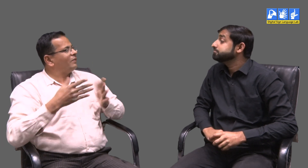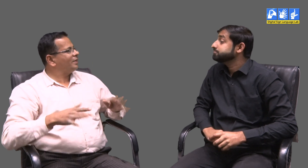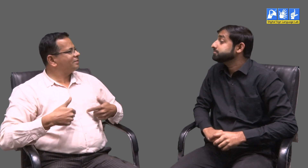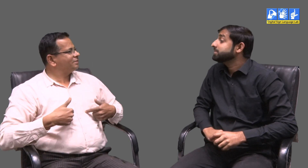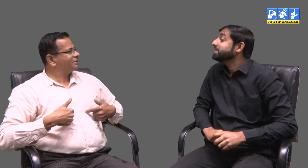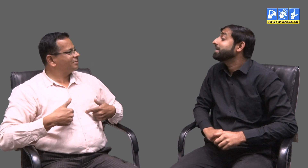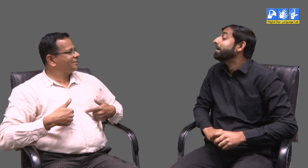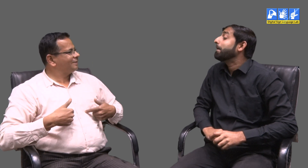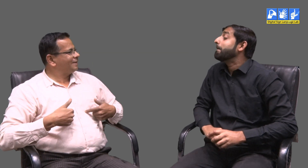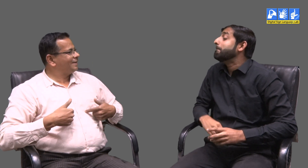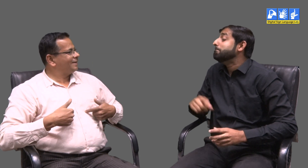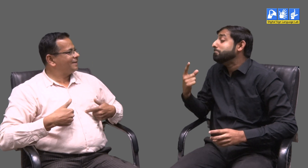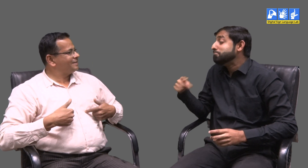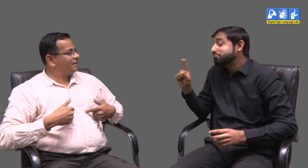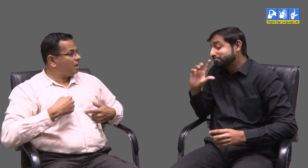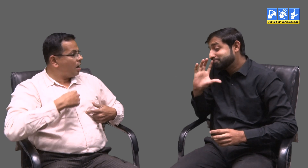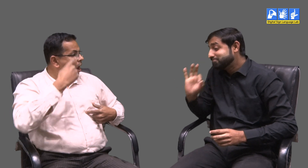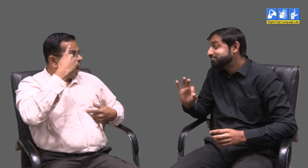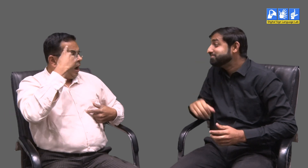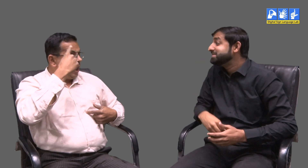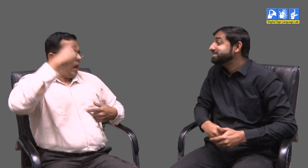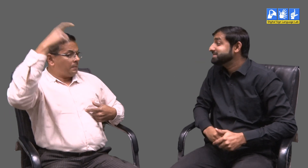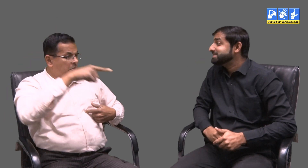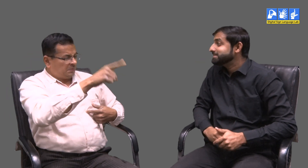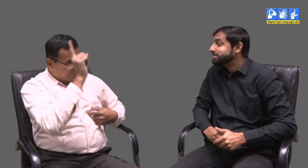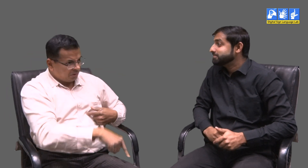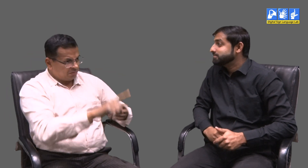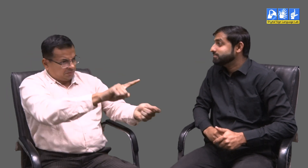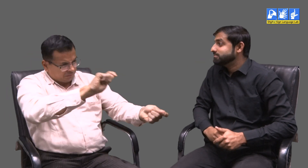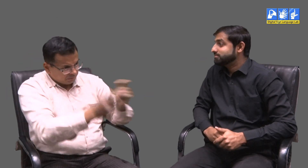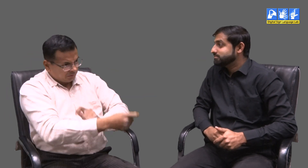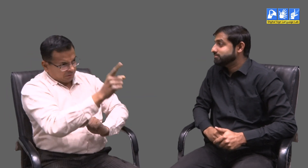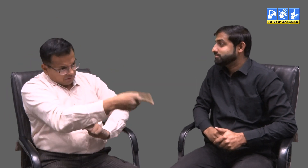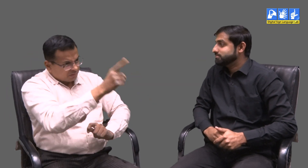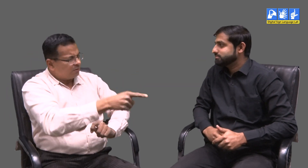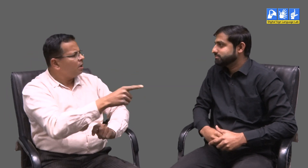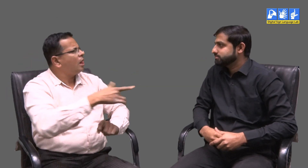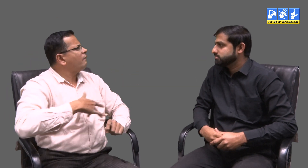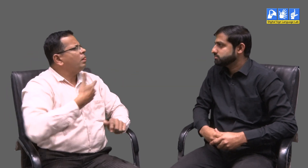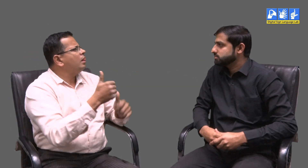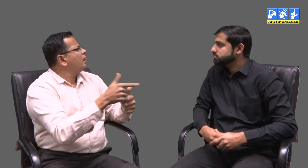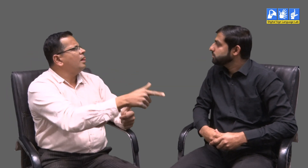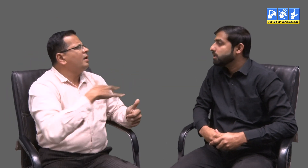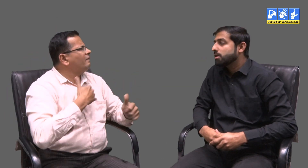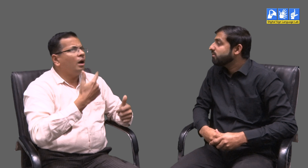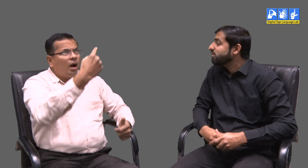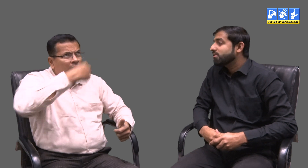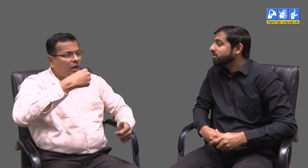This way they too become successful. Absolutely right. If I think that they have to change, this will not build the fire in them to change.